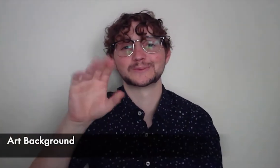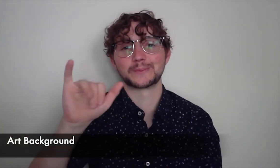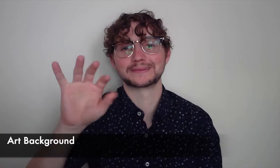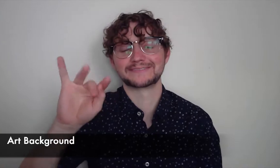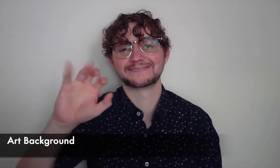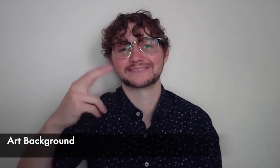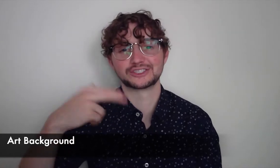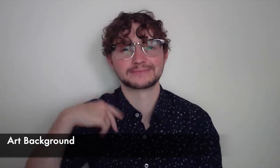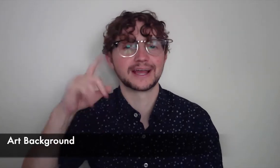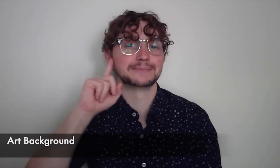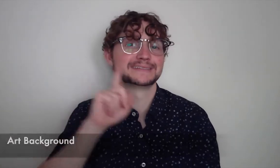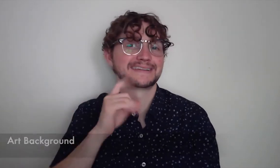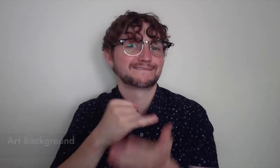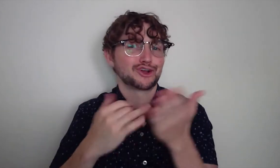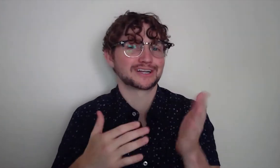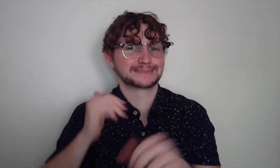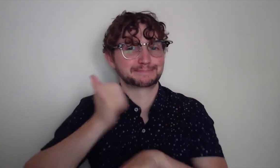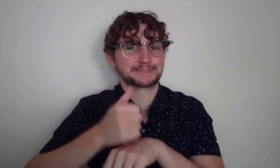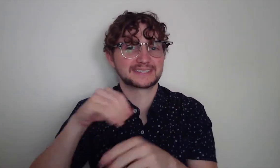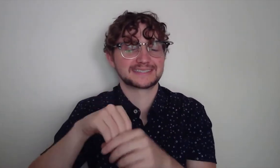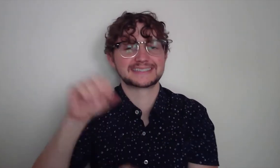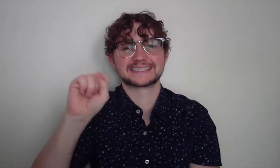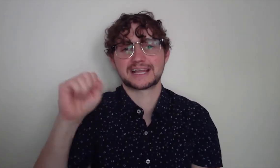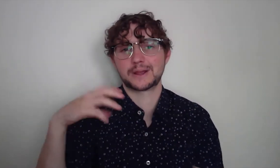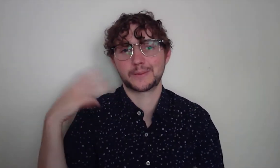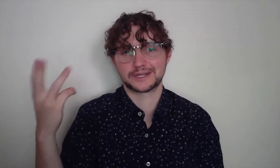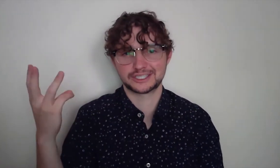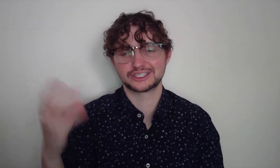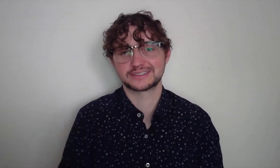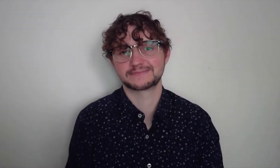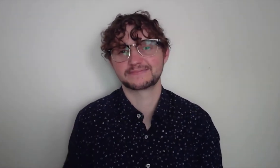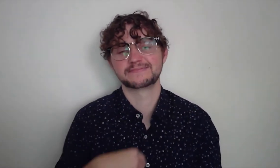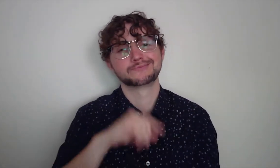Hello, my name is Toby Fitch. I'm a Deaf artist based in Seattle, Washington.